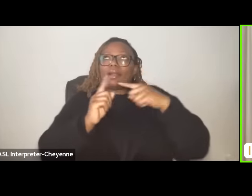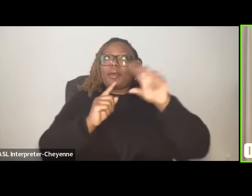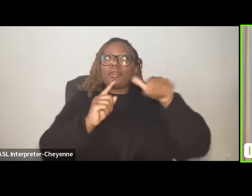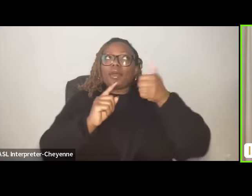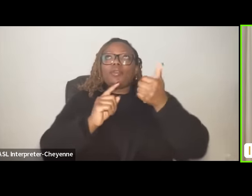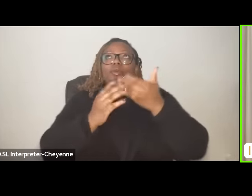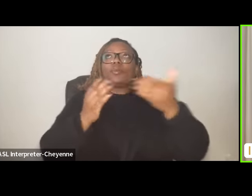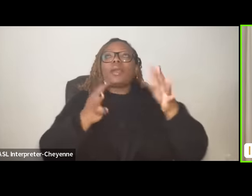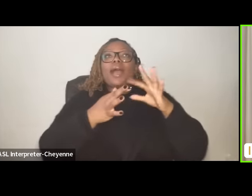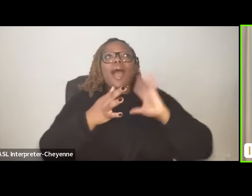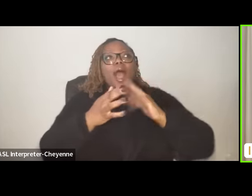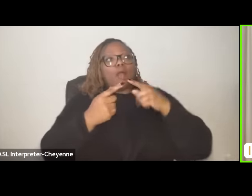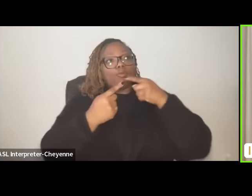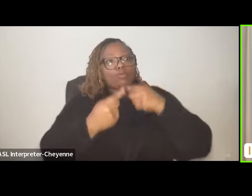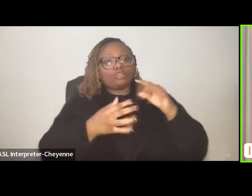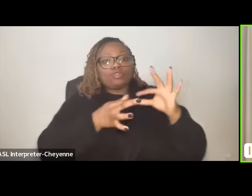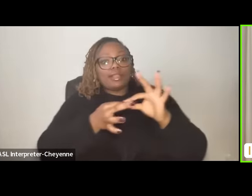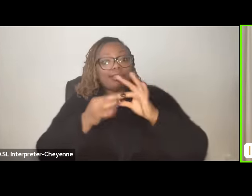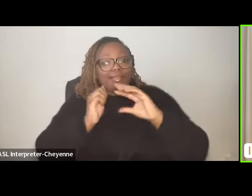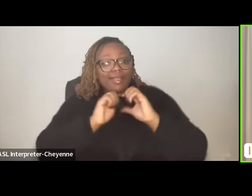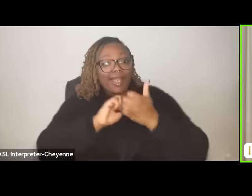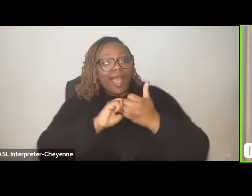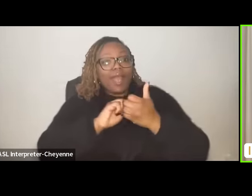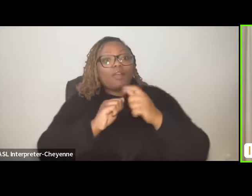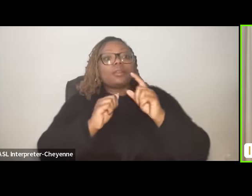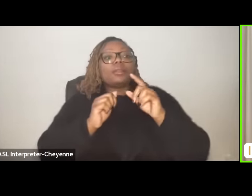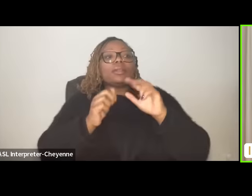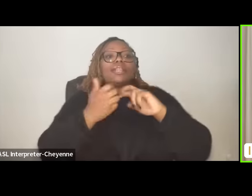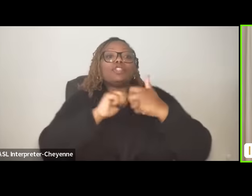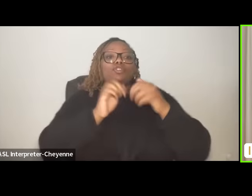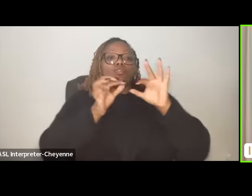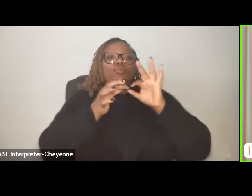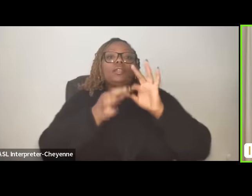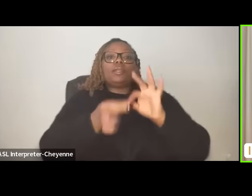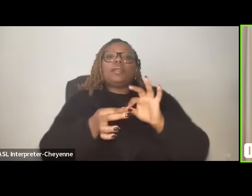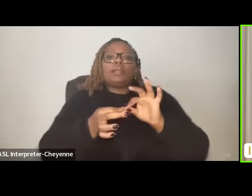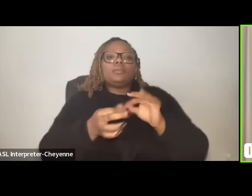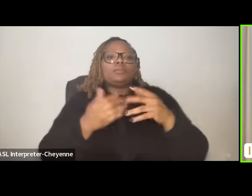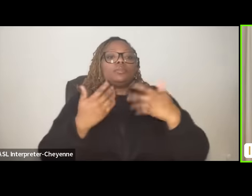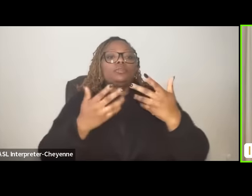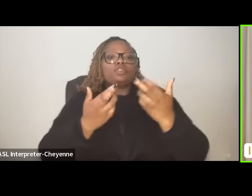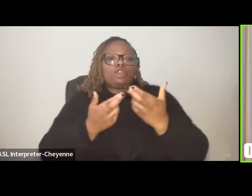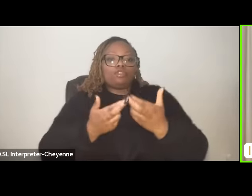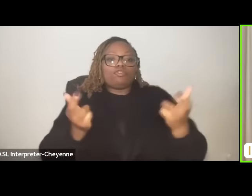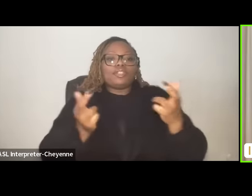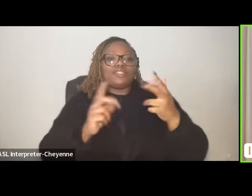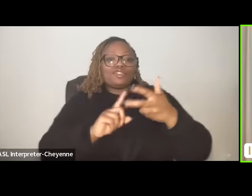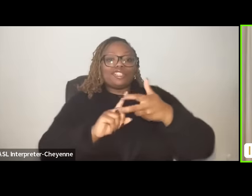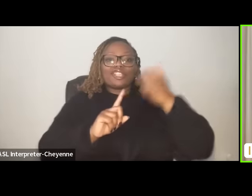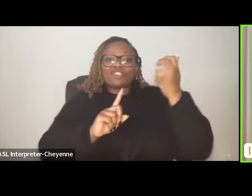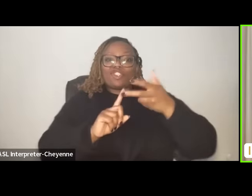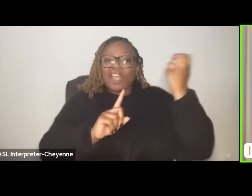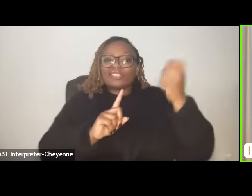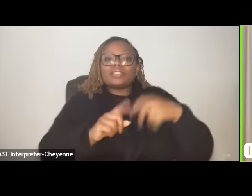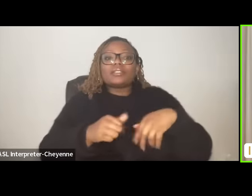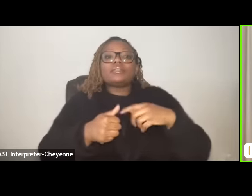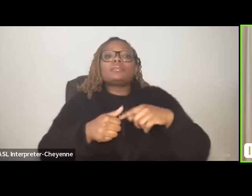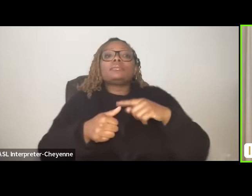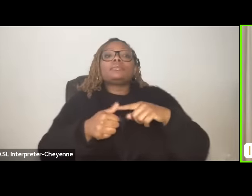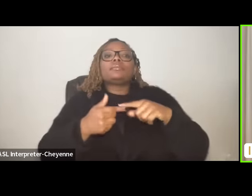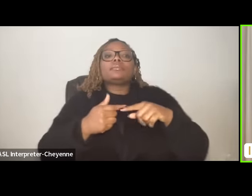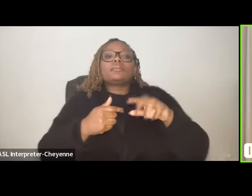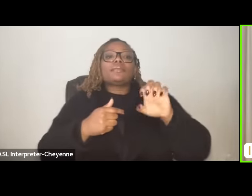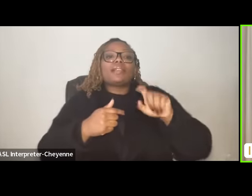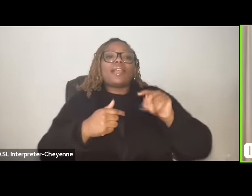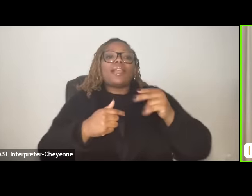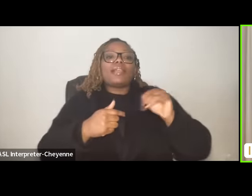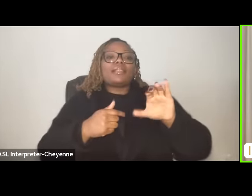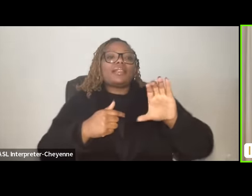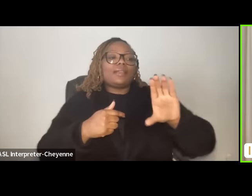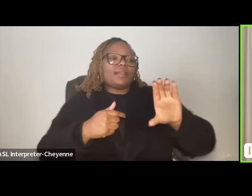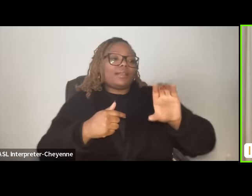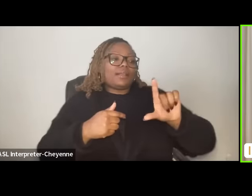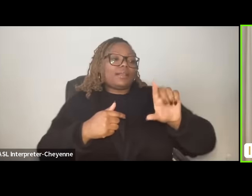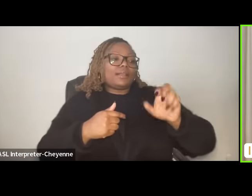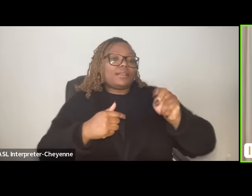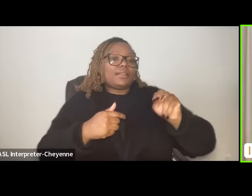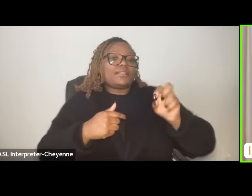is really issues around um you know resource extraction around ethnic cleansing uh around